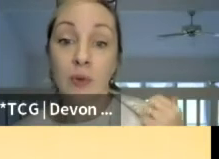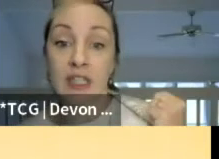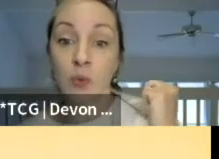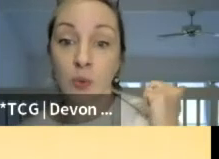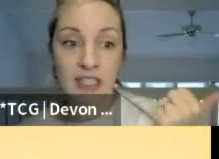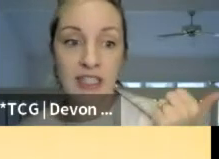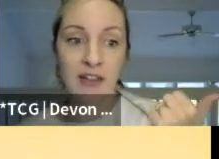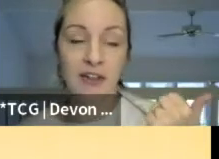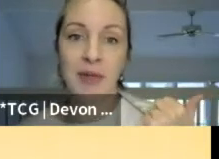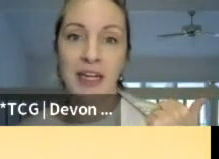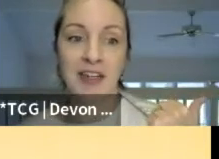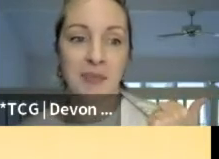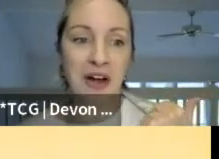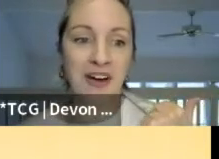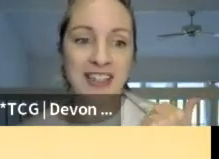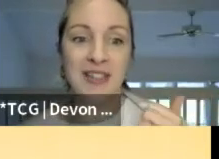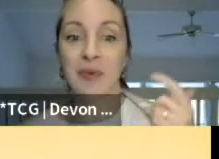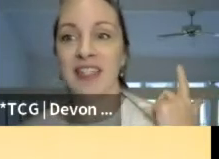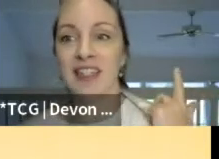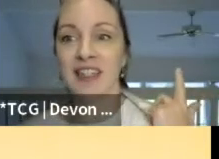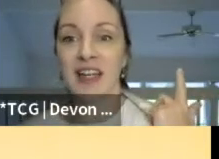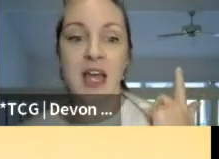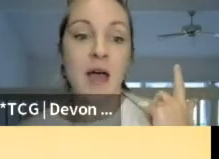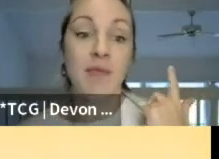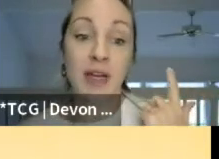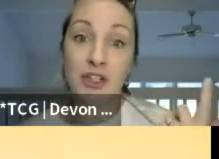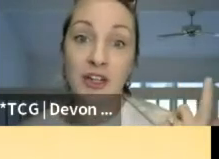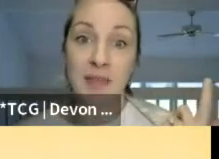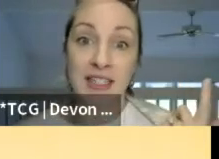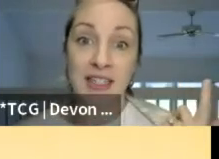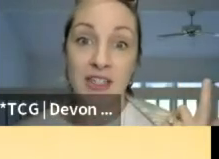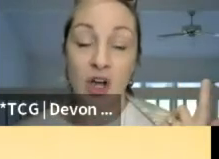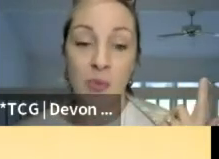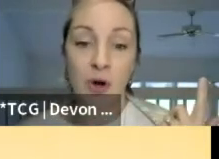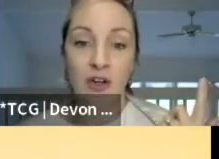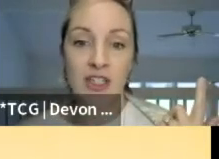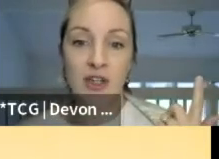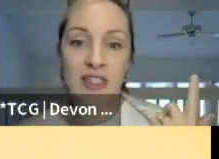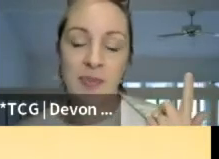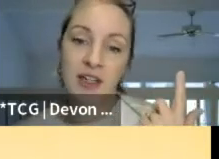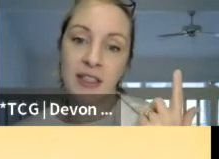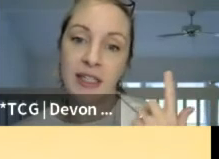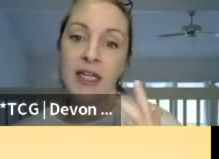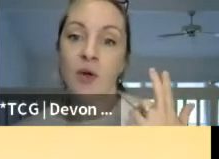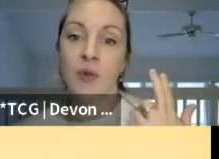Well, we need to work together to make enough progress. We need to measure and message our progress transparently.